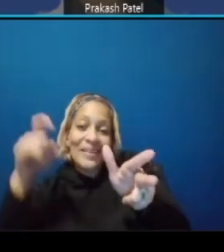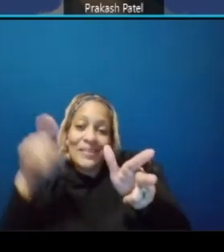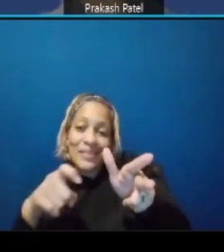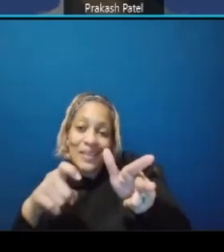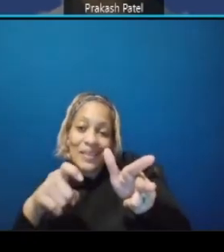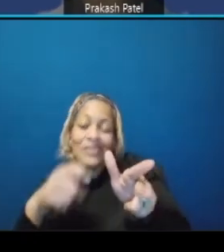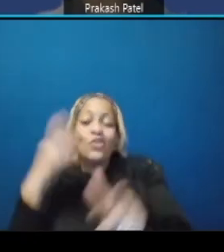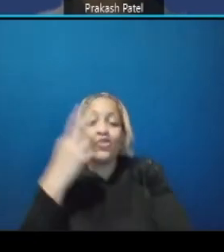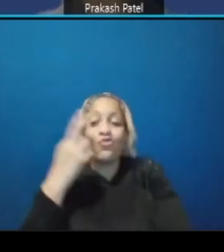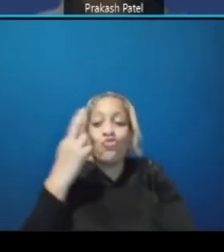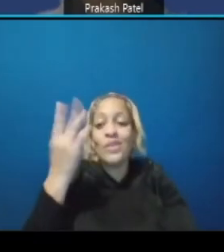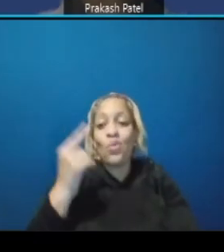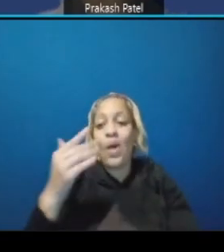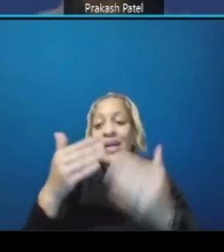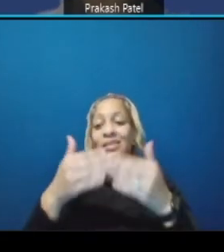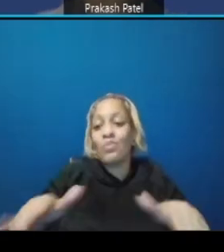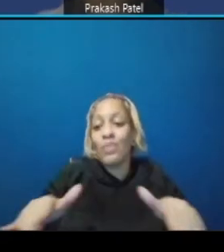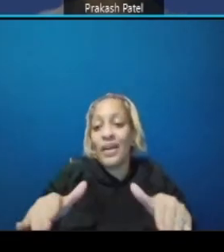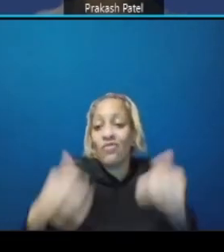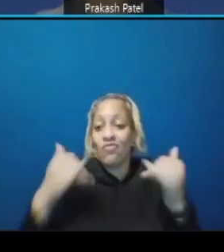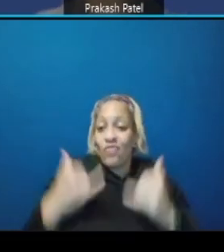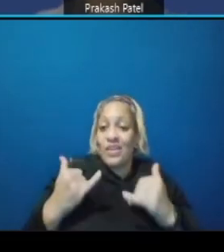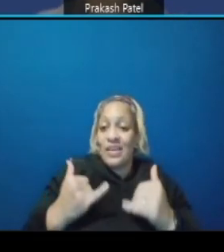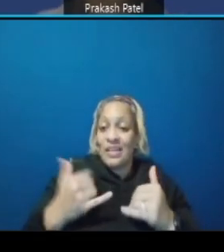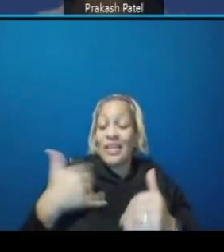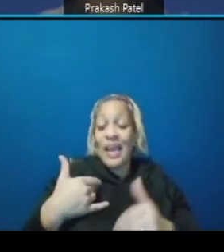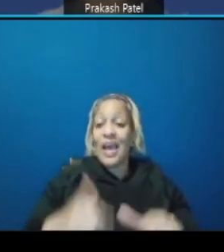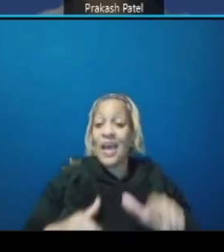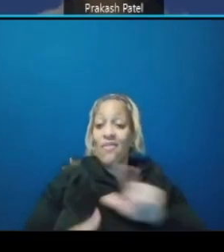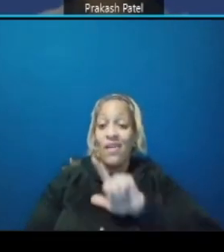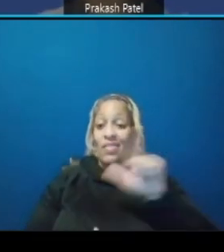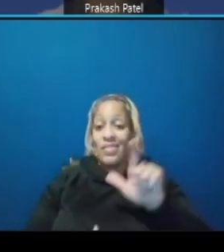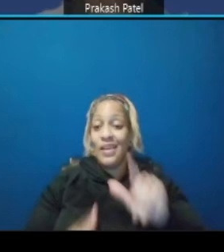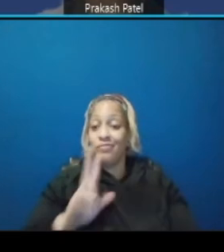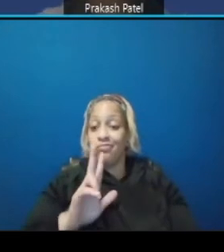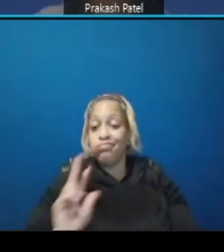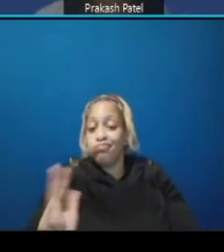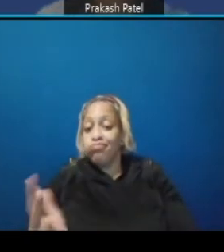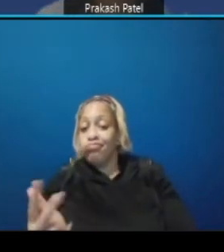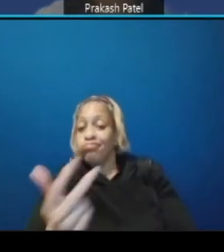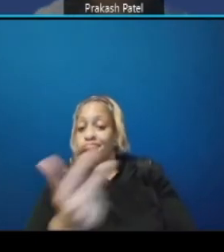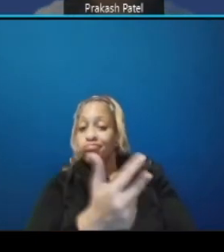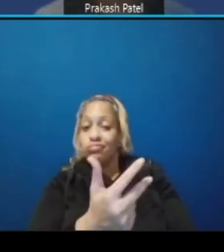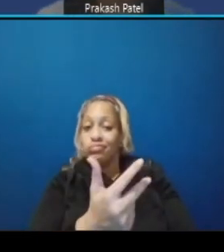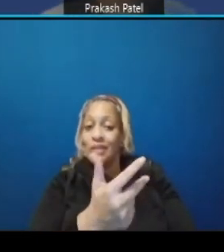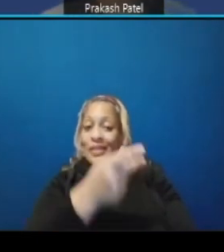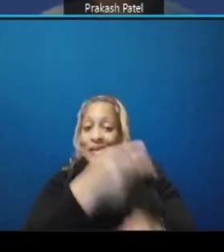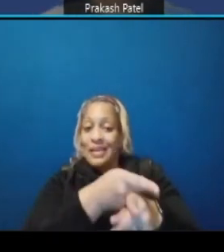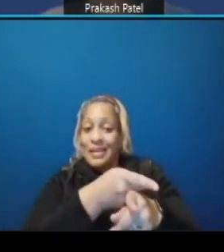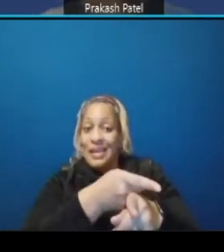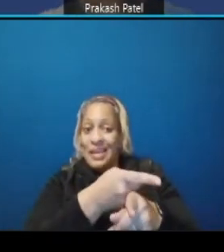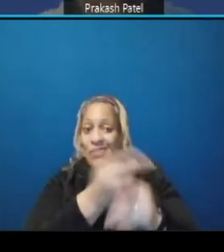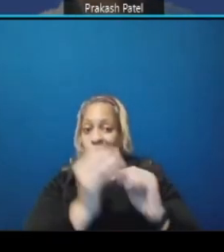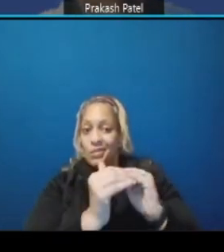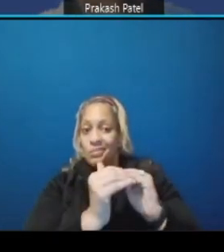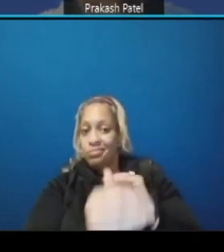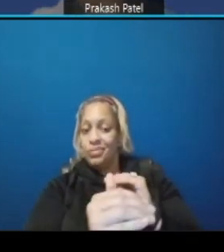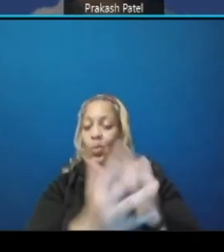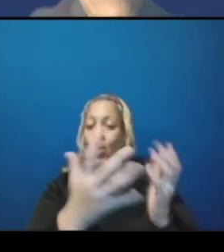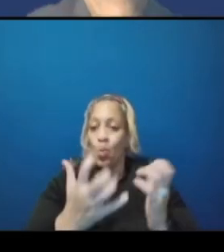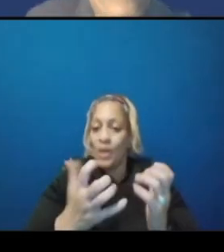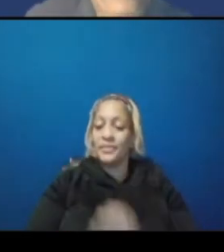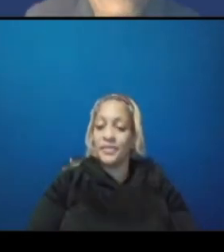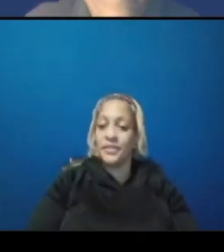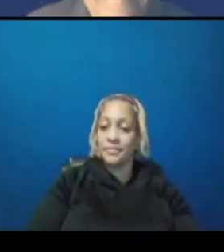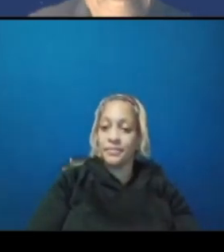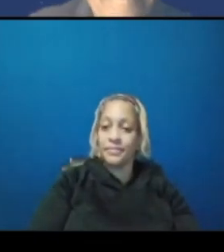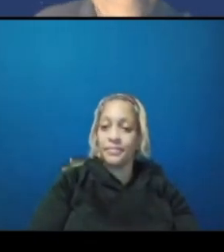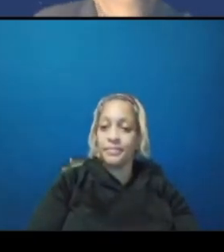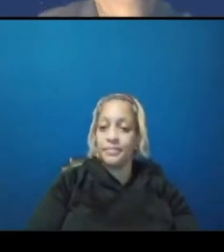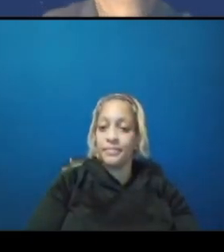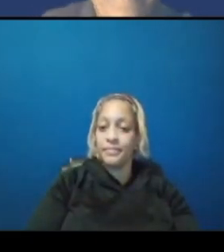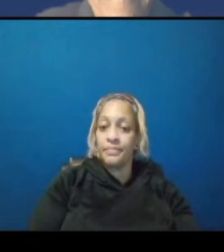currently they do have a left-hand lane and we want to maintain that left-hand lane